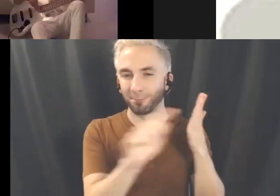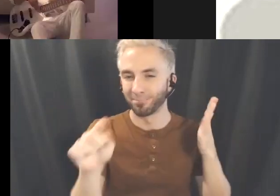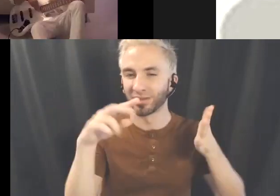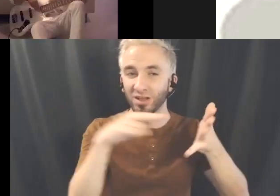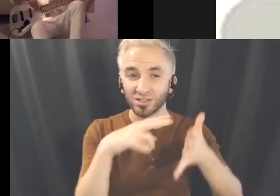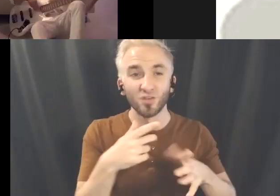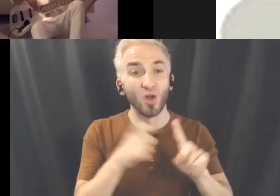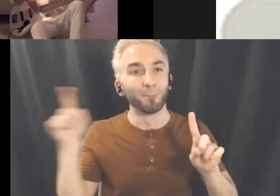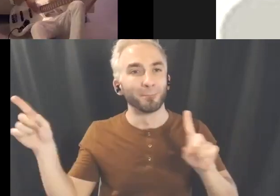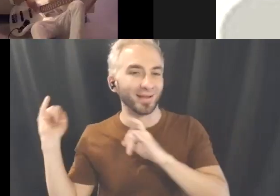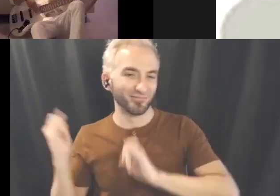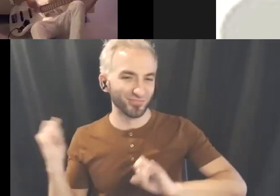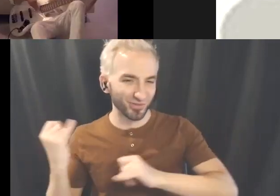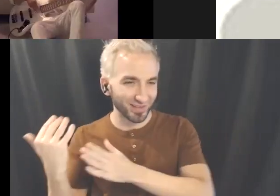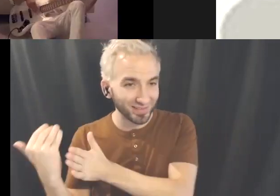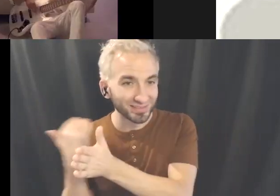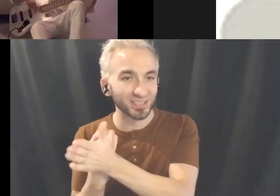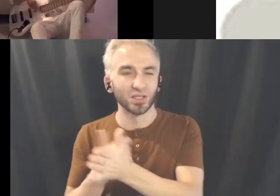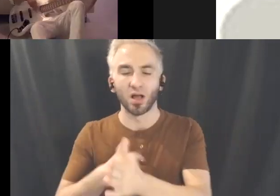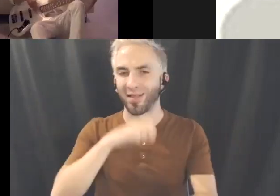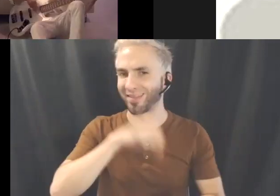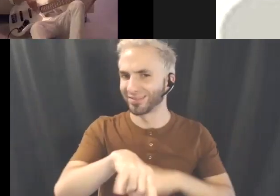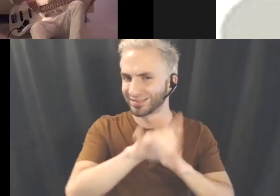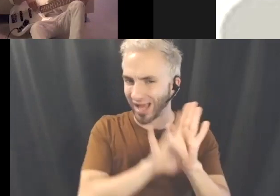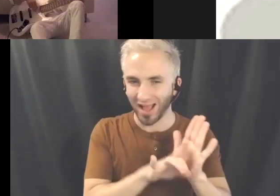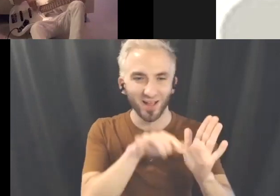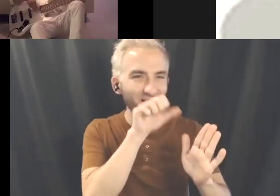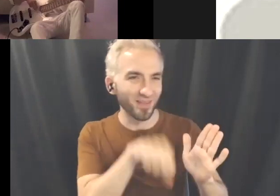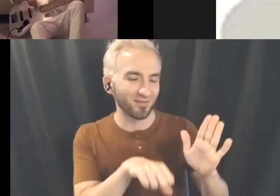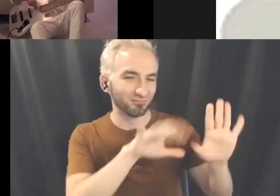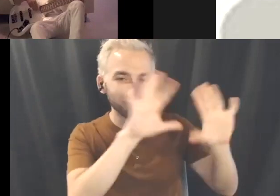love art direction, I love styling so a big part of you know, creating music videos is